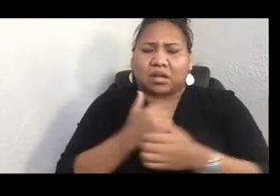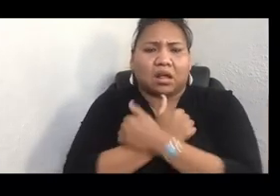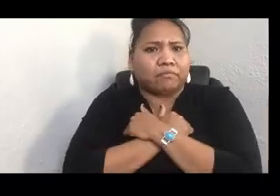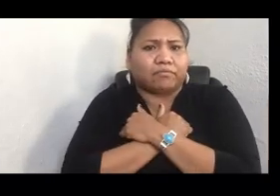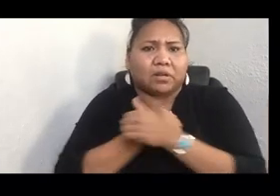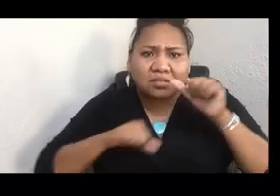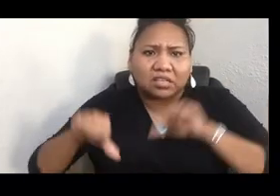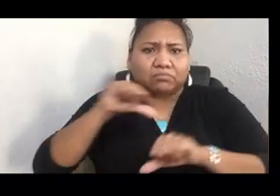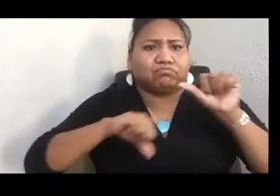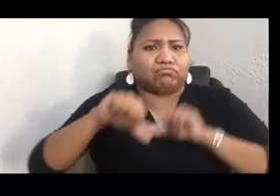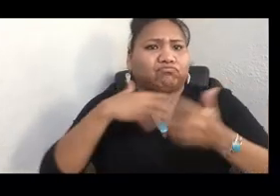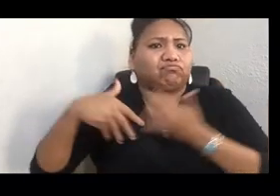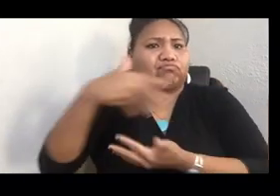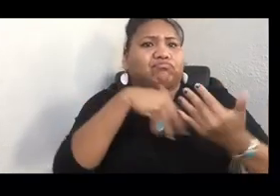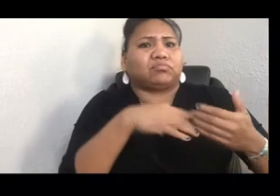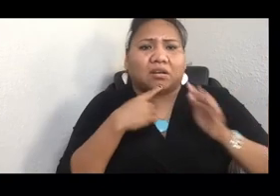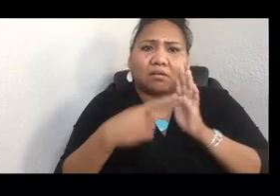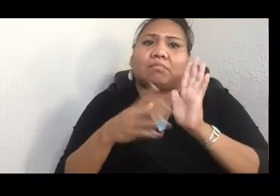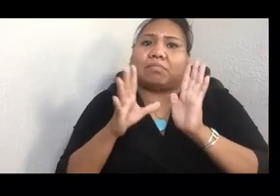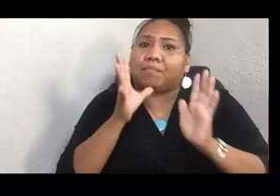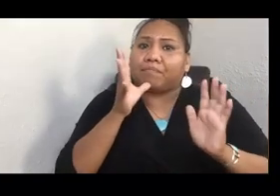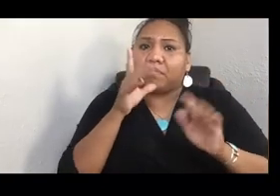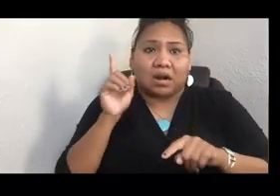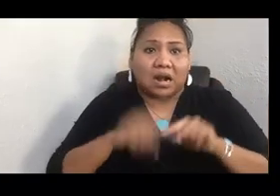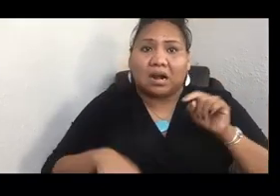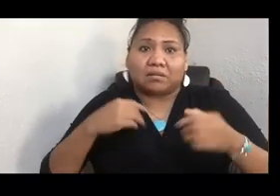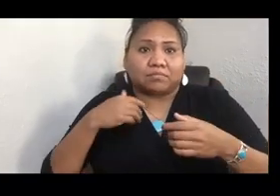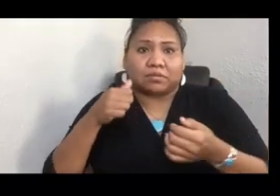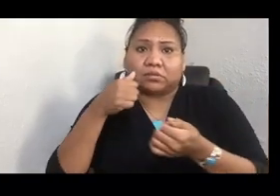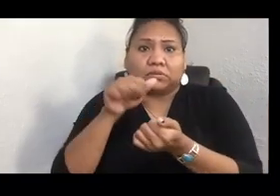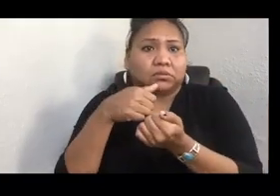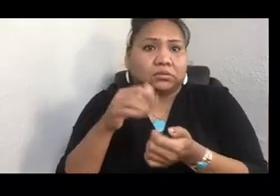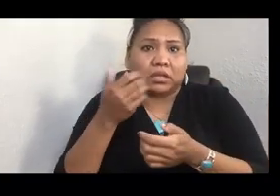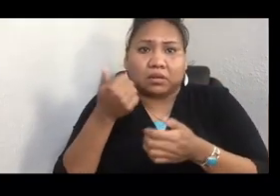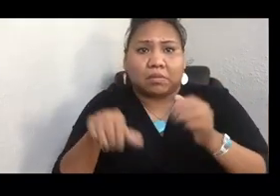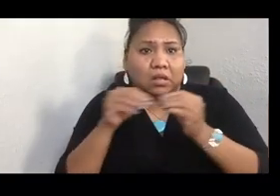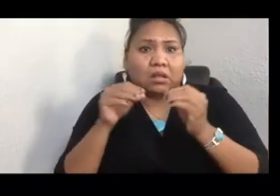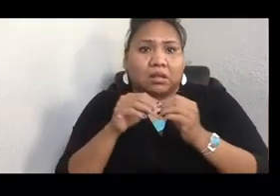does that mean we don't get to do it missionary-style anymore? But anyways, what does it